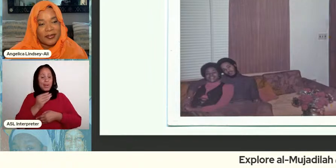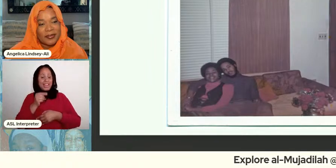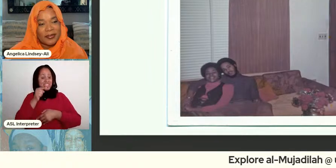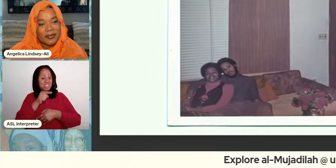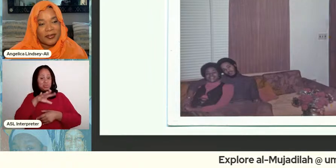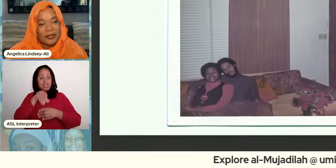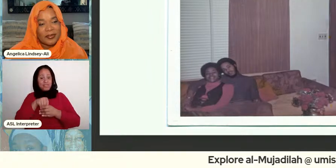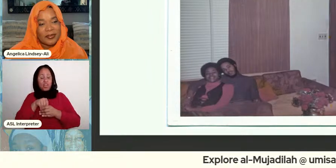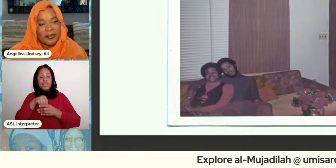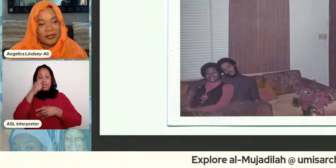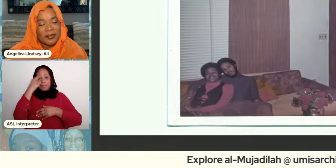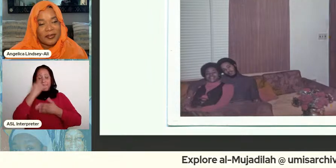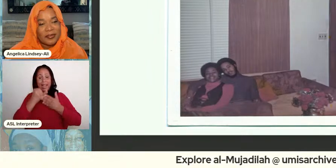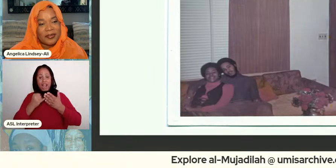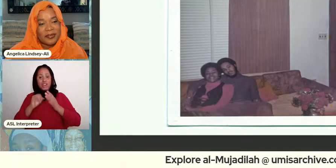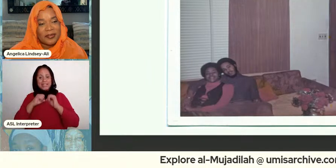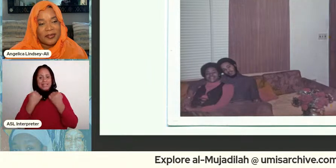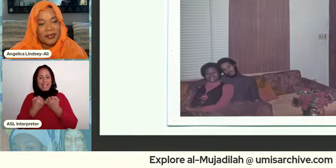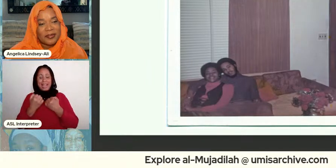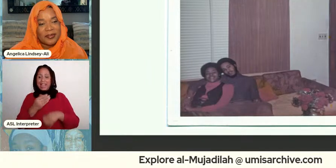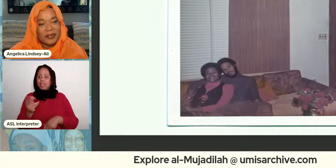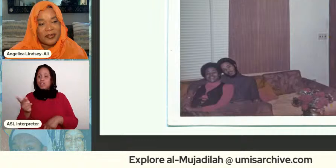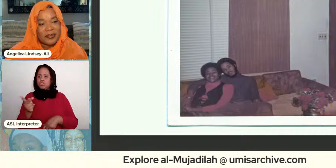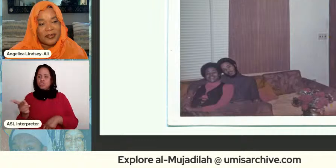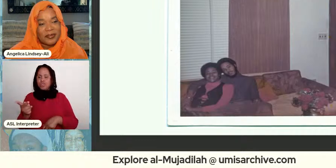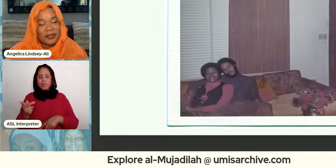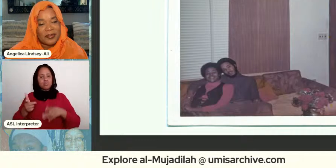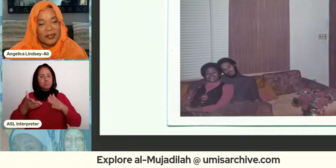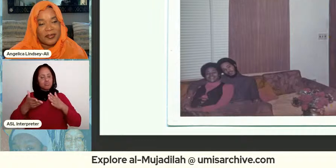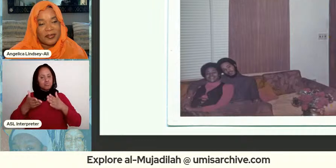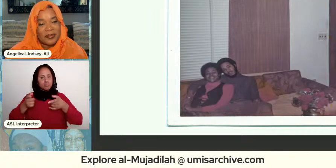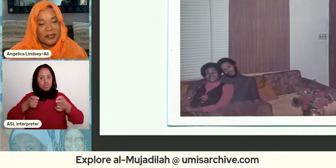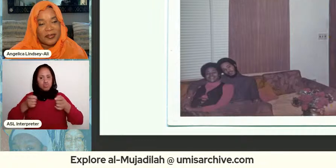prison program together right there was like this you know that all the kind of like revolutionary